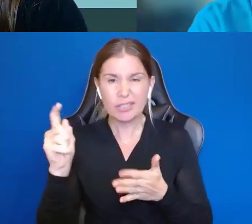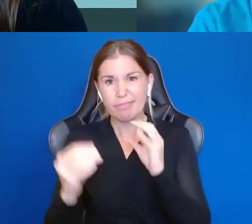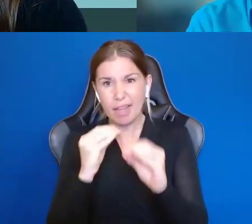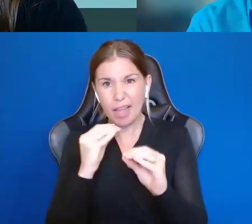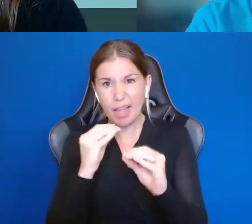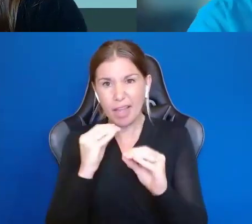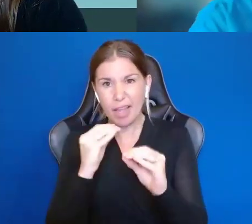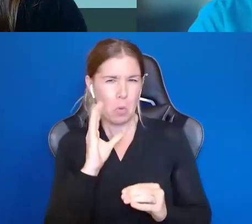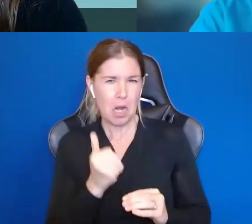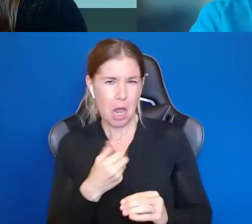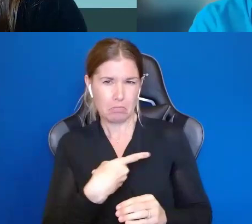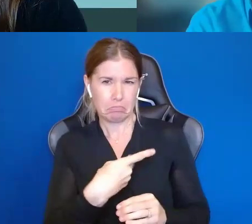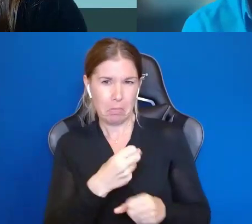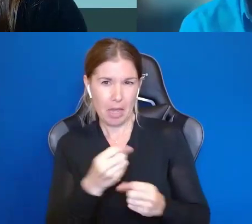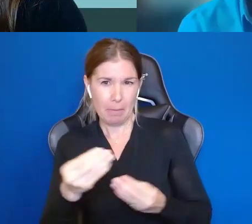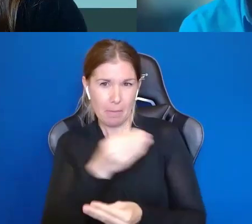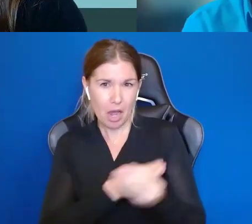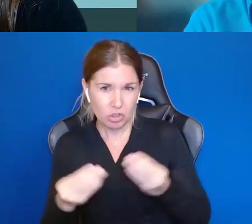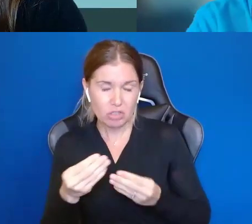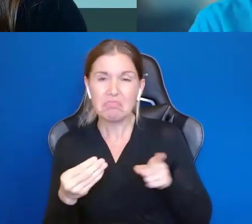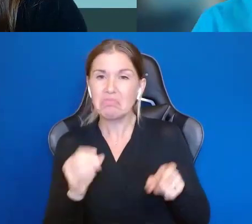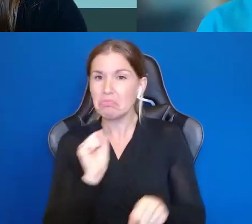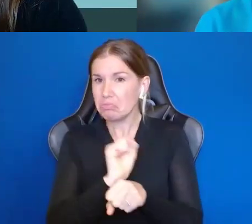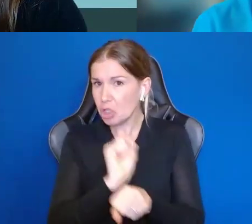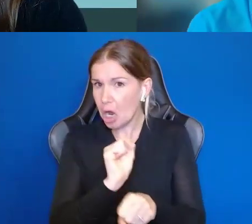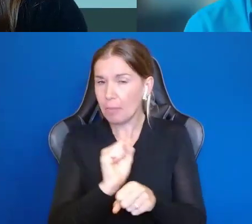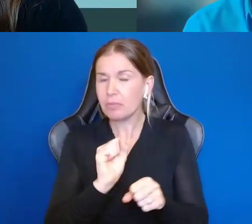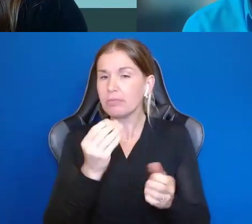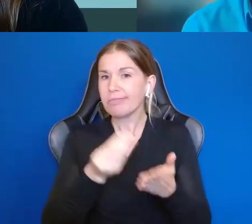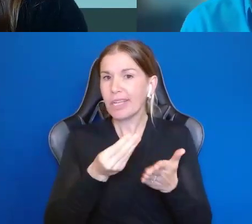a budget. You get a job, you put away this much per month and there will be a time you can do it.